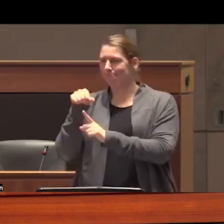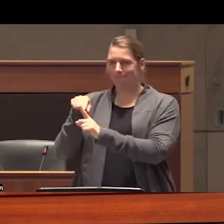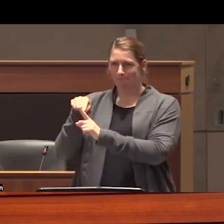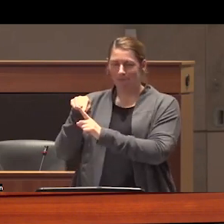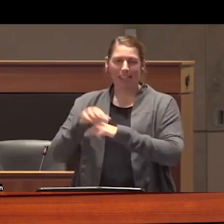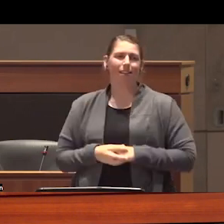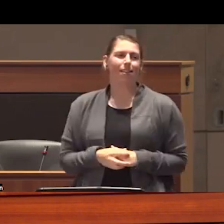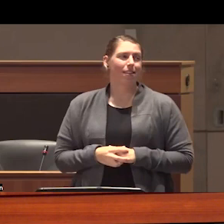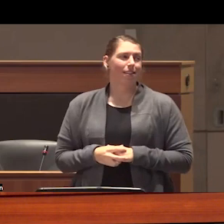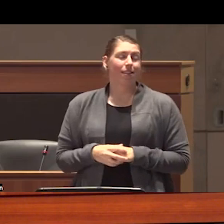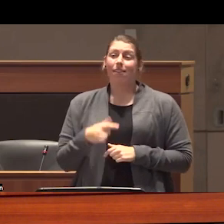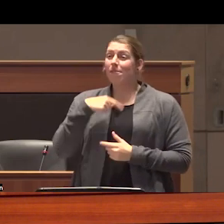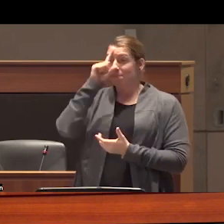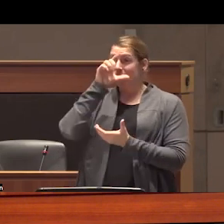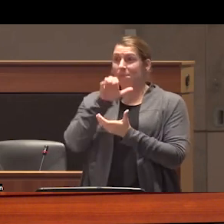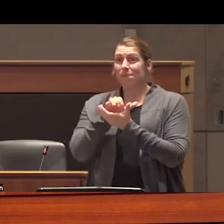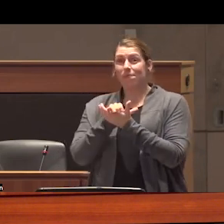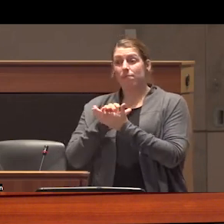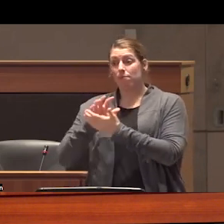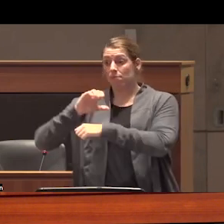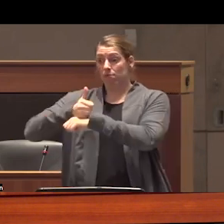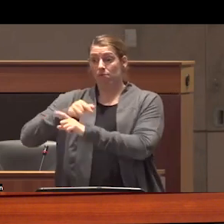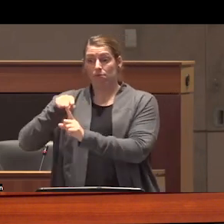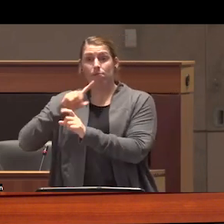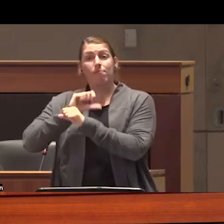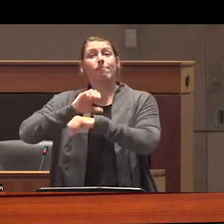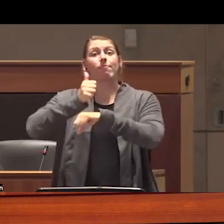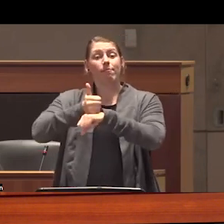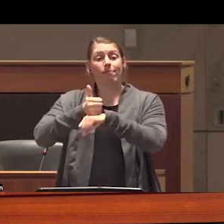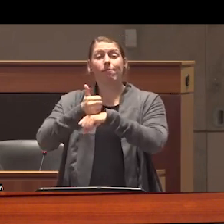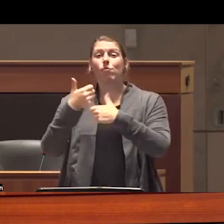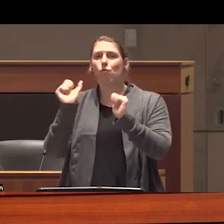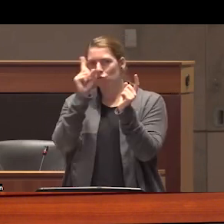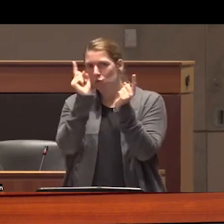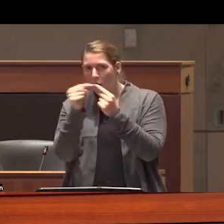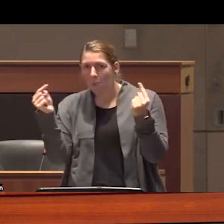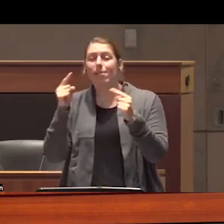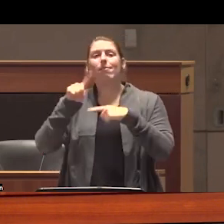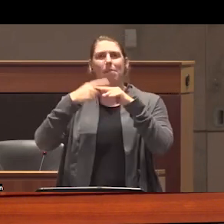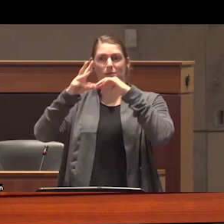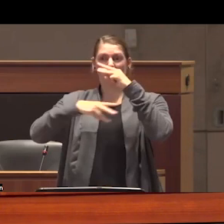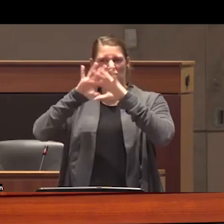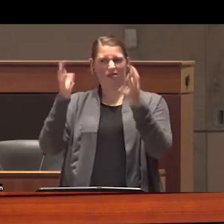in fact I adopt the position that was designed to do just the opposite and on a global scale so the